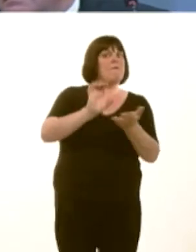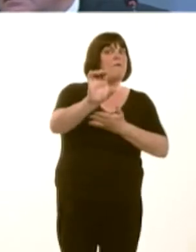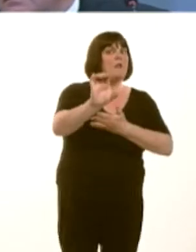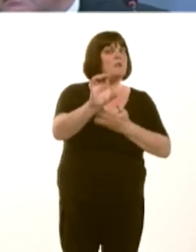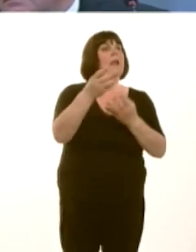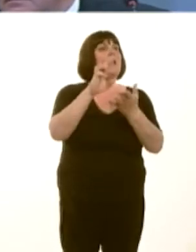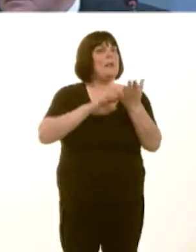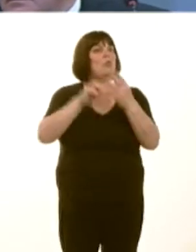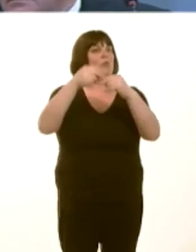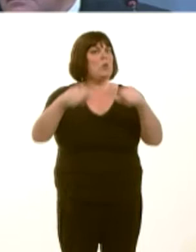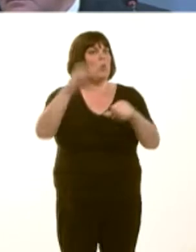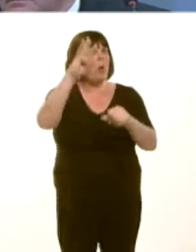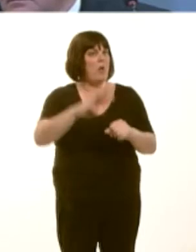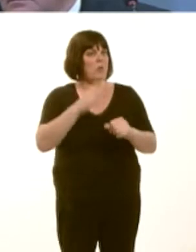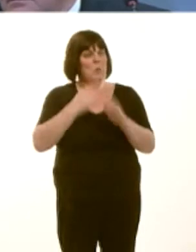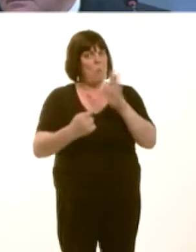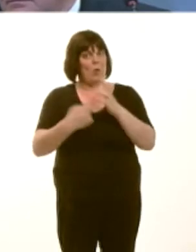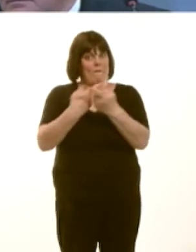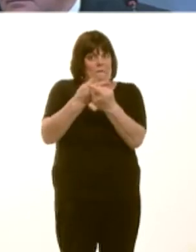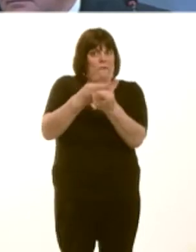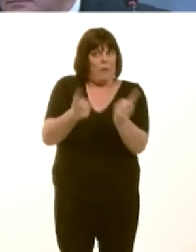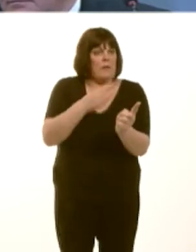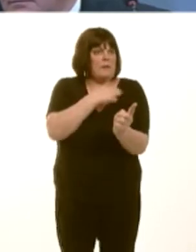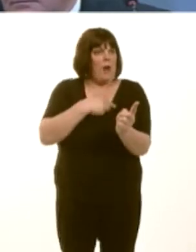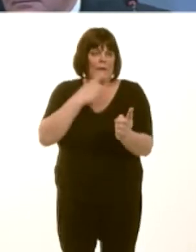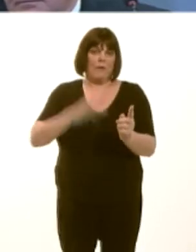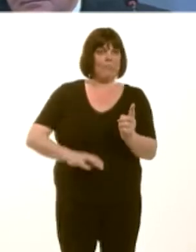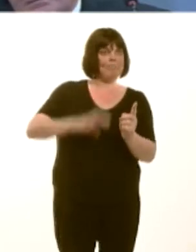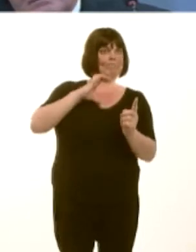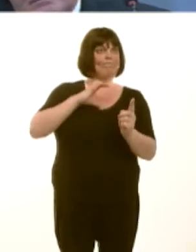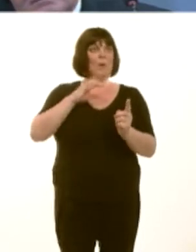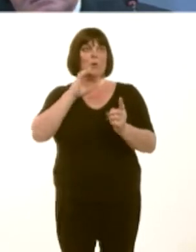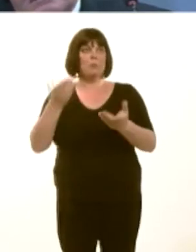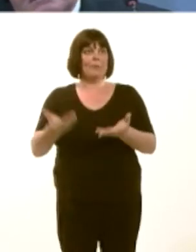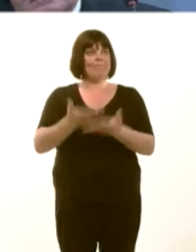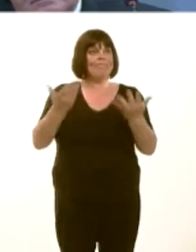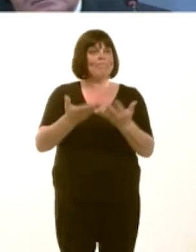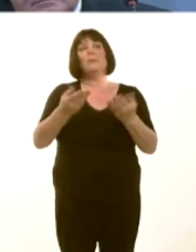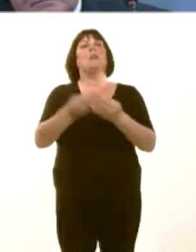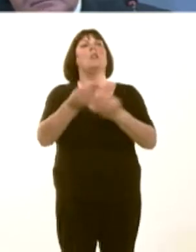vital that that organisation has the confidence of its staff to help economic activity in South Wales Central.